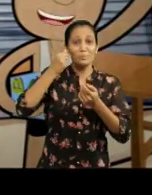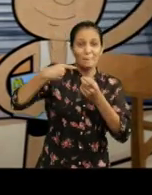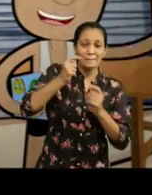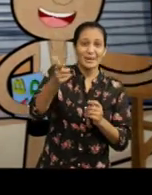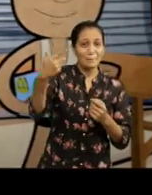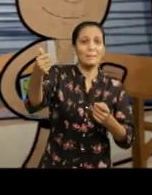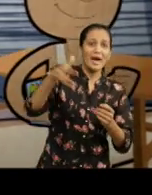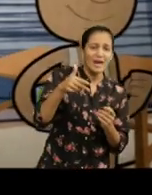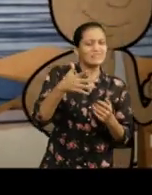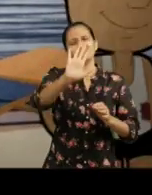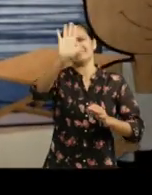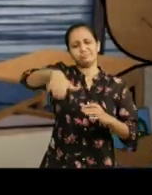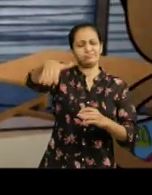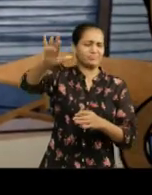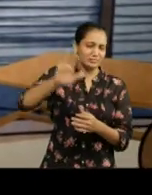Keep it keep it. Hahhh…..